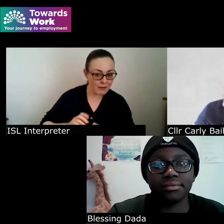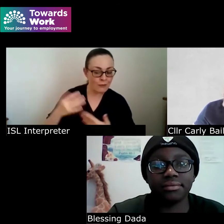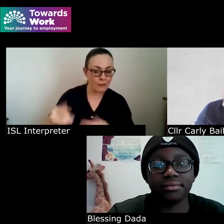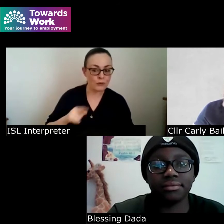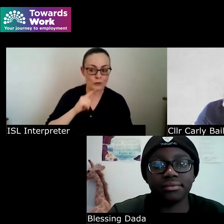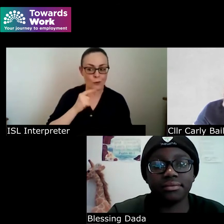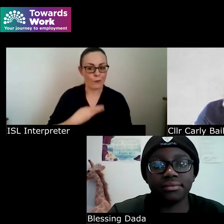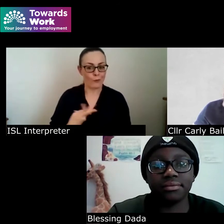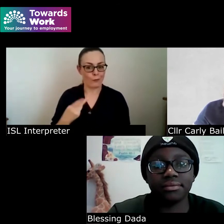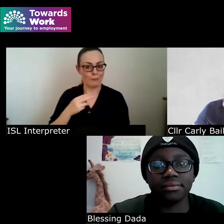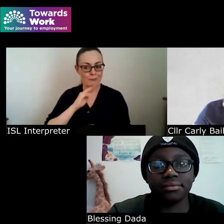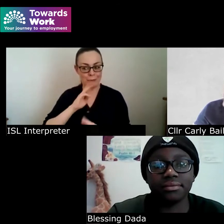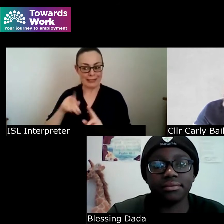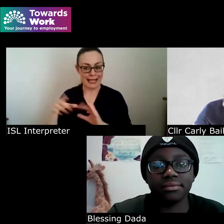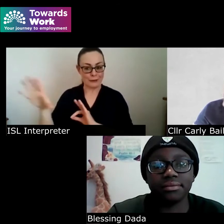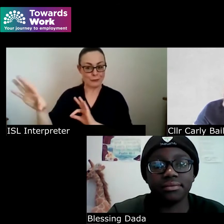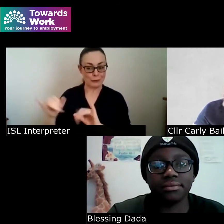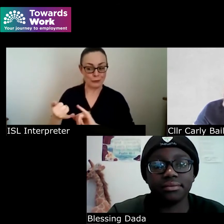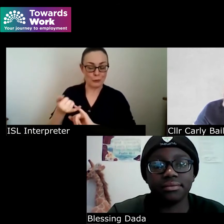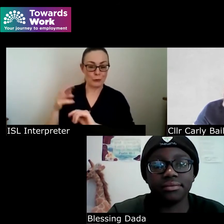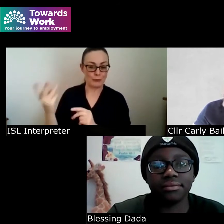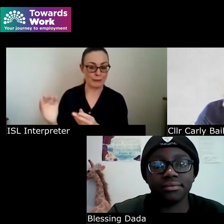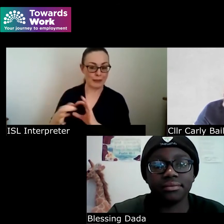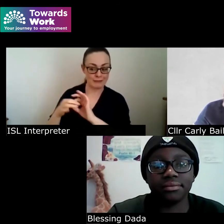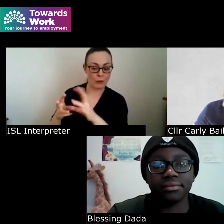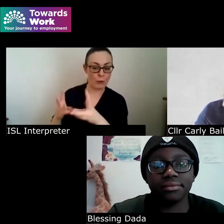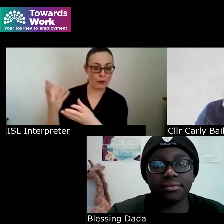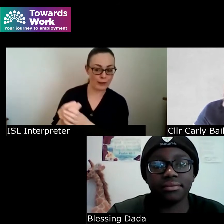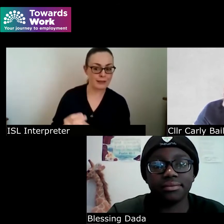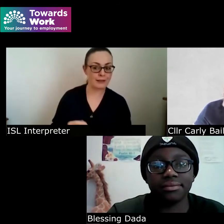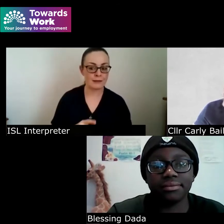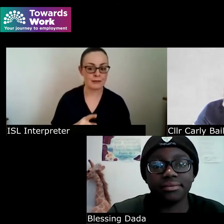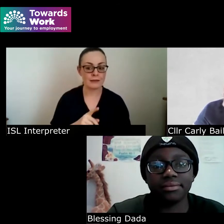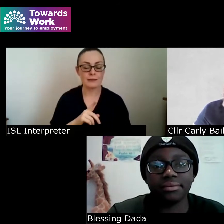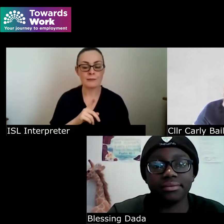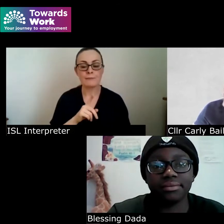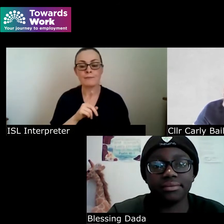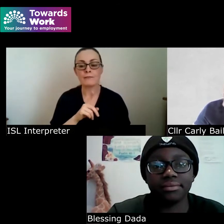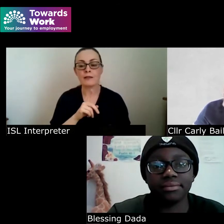this to go and that has been one of the best decisions as well where you know people who